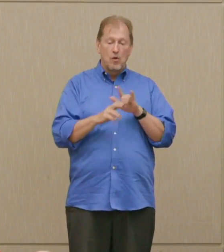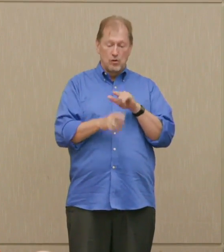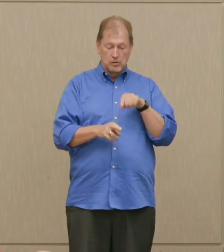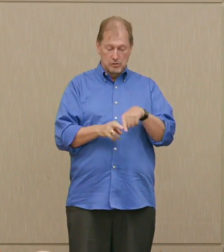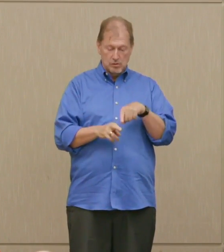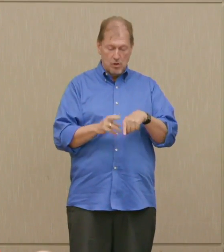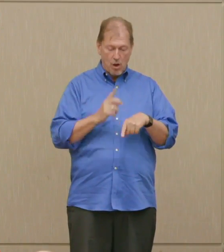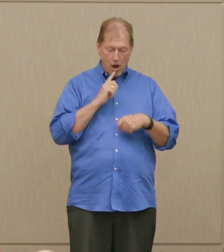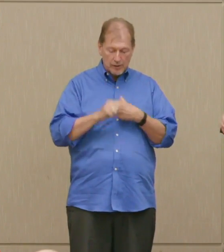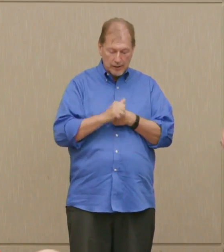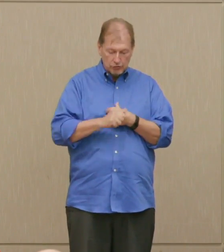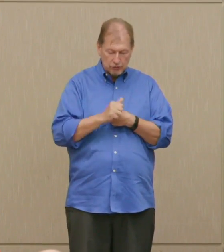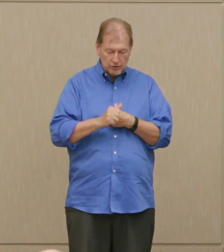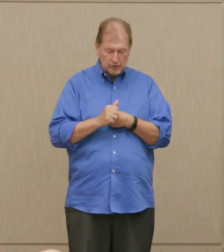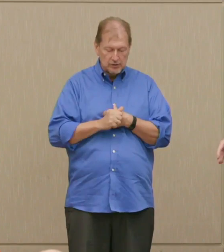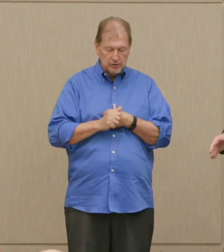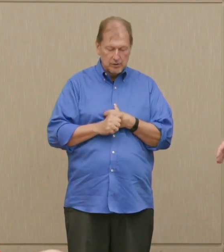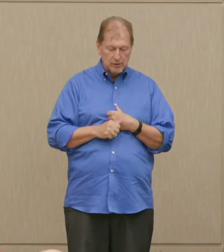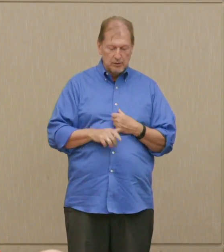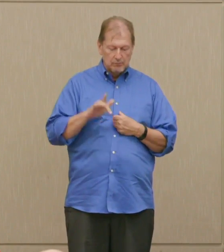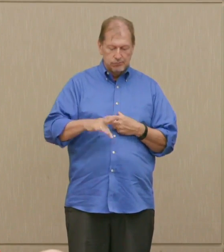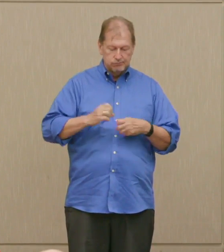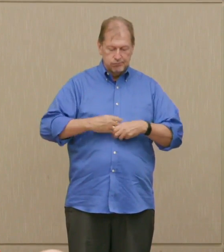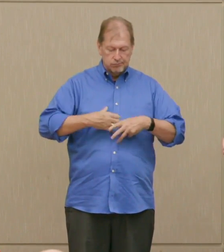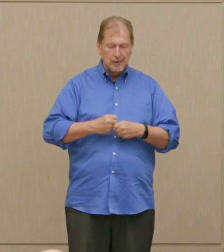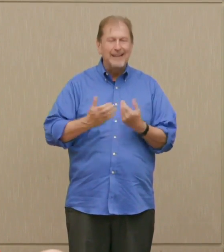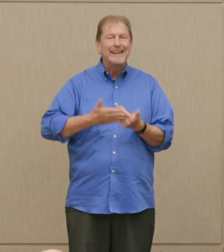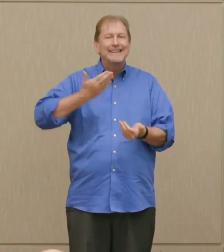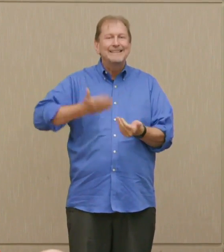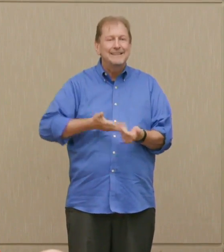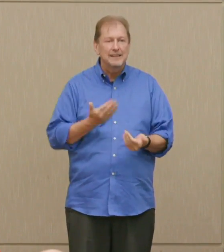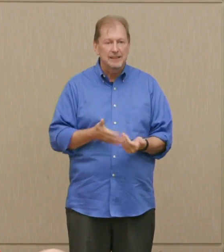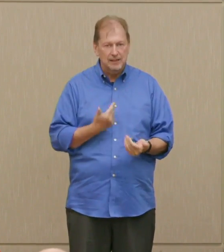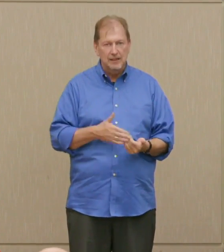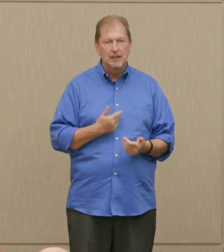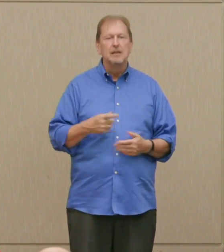It's never been zero, and it isn't zero right now, and it should be.